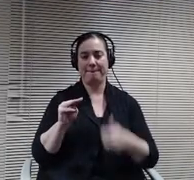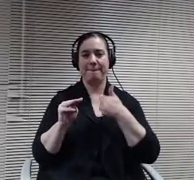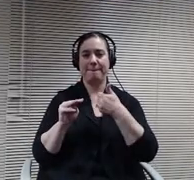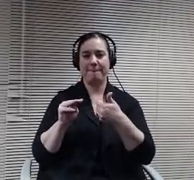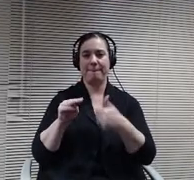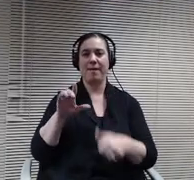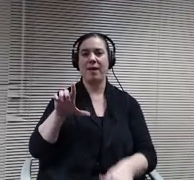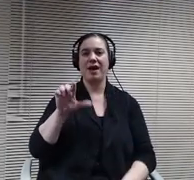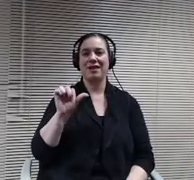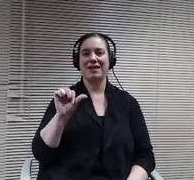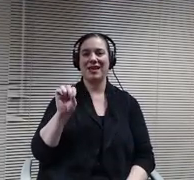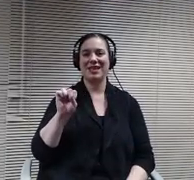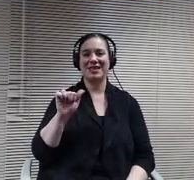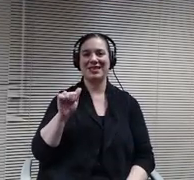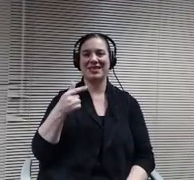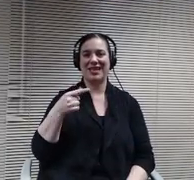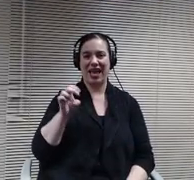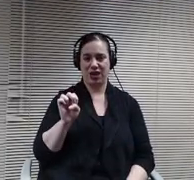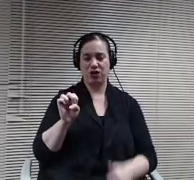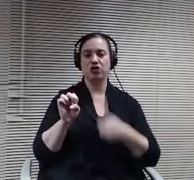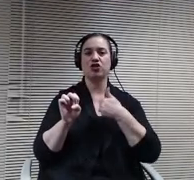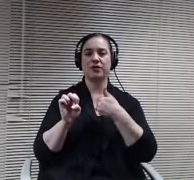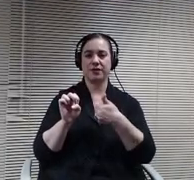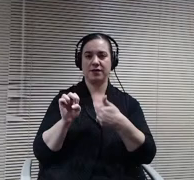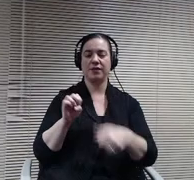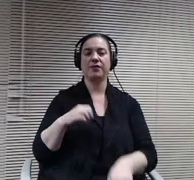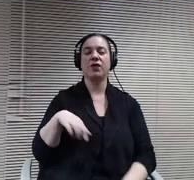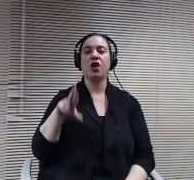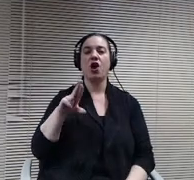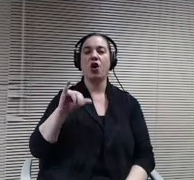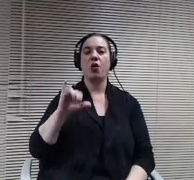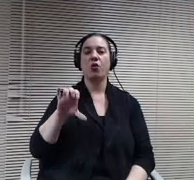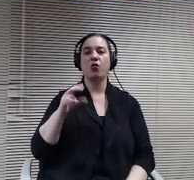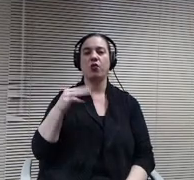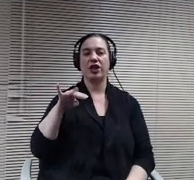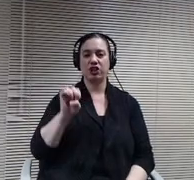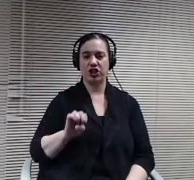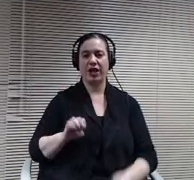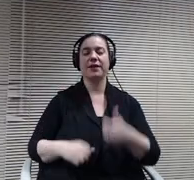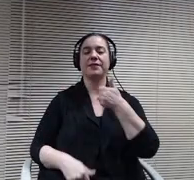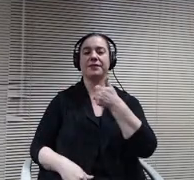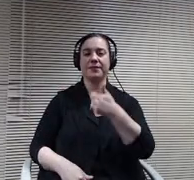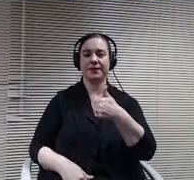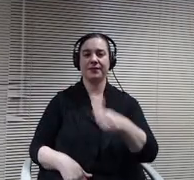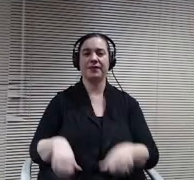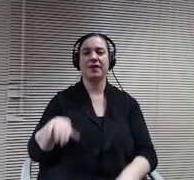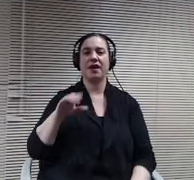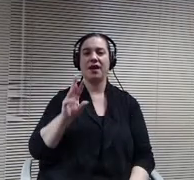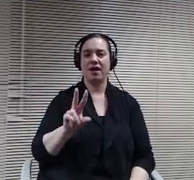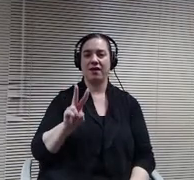Hi board member, Richie. I board member Vitaly I board Member Wagner.